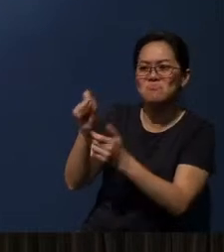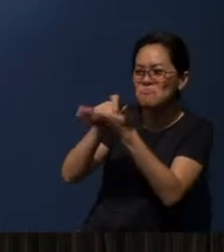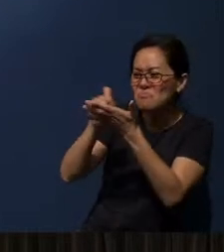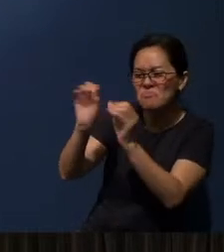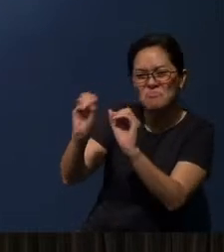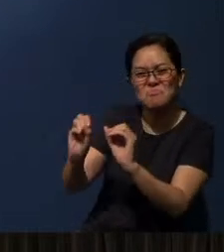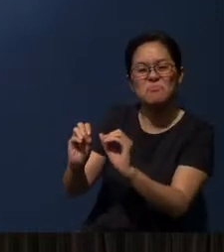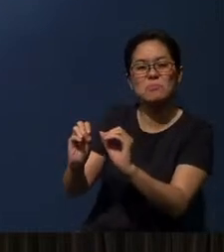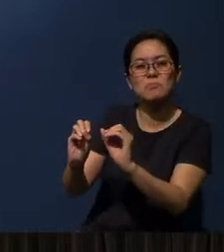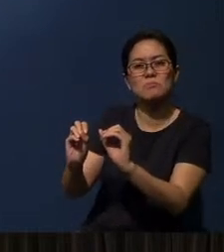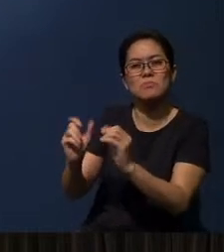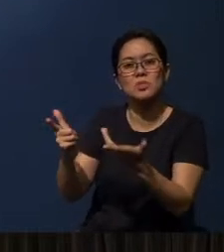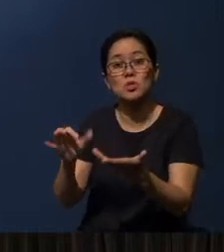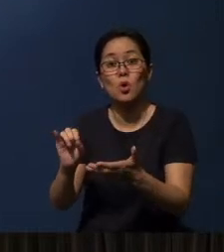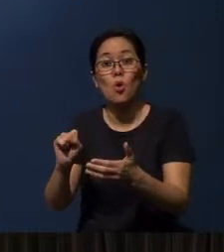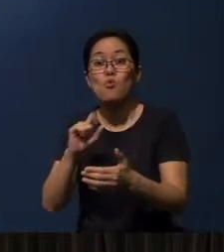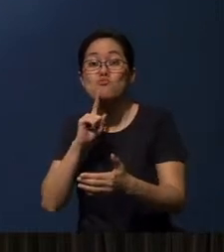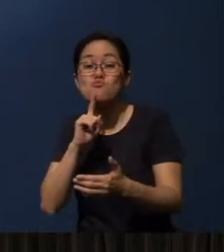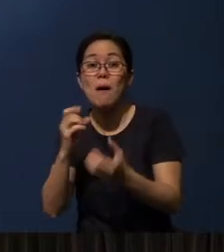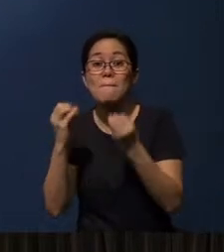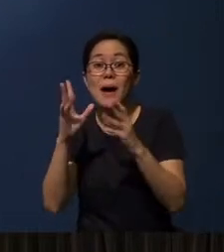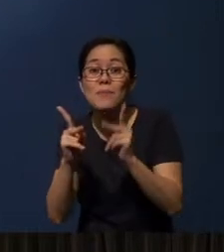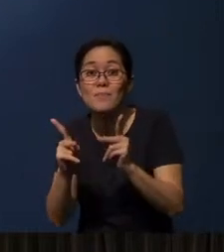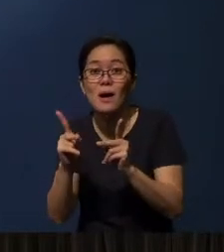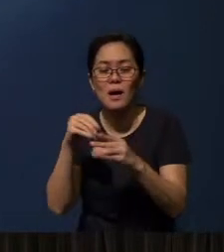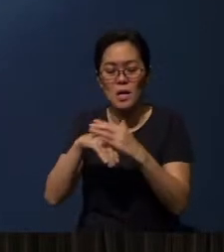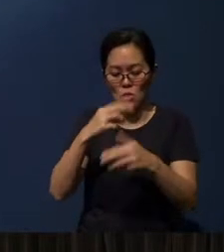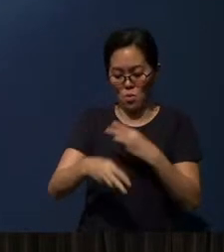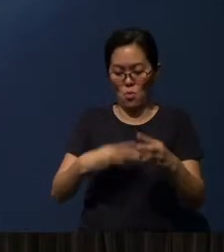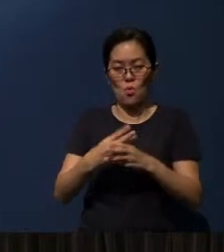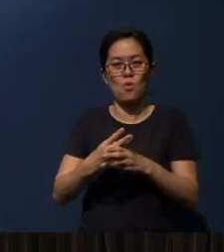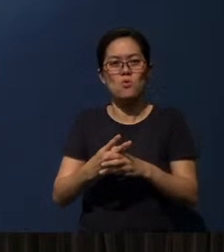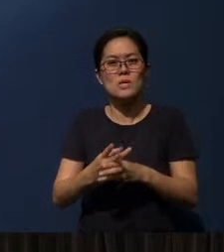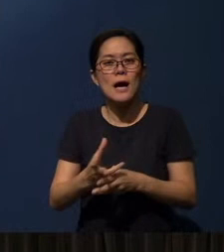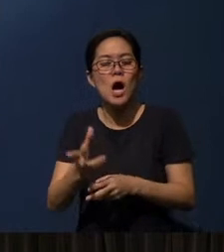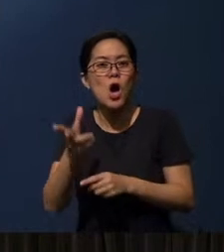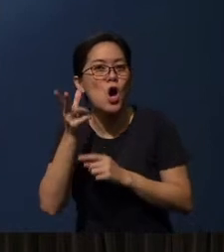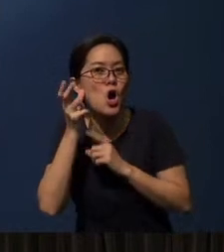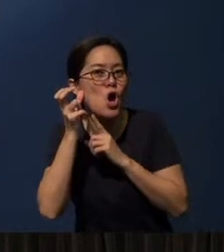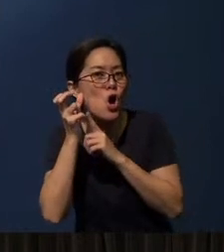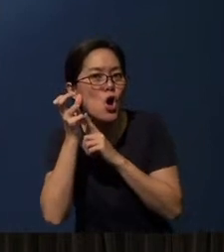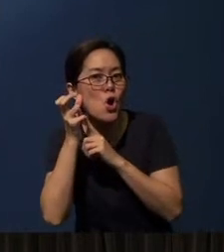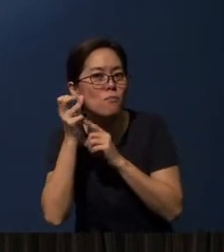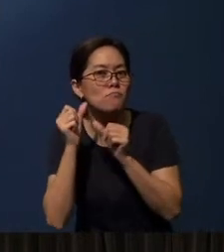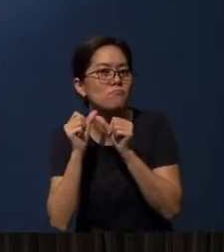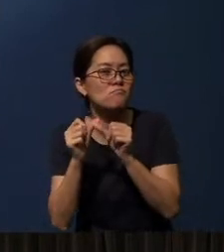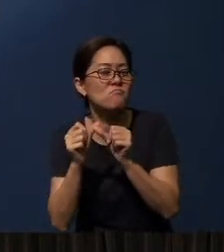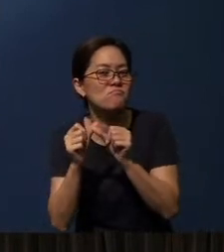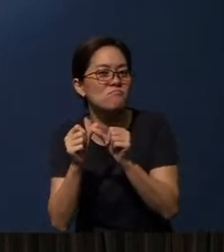So really, for many people in the world, hearing remains the only way